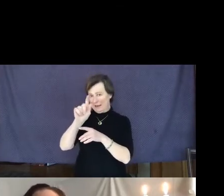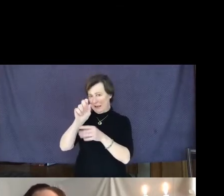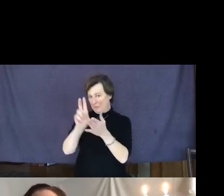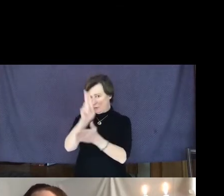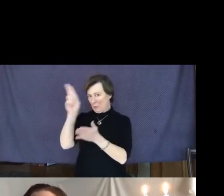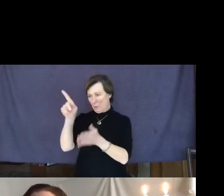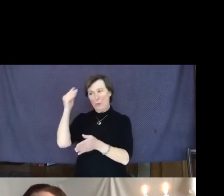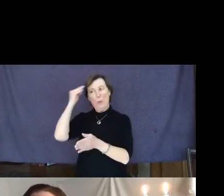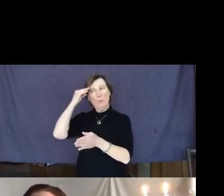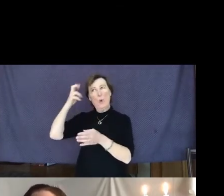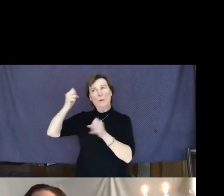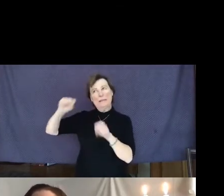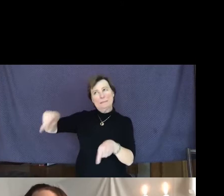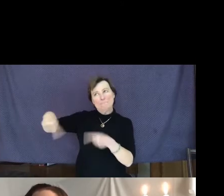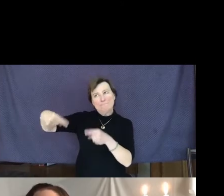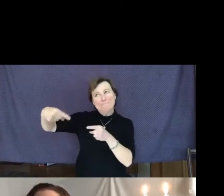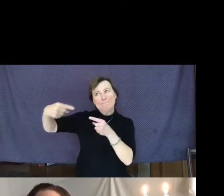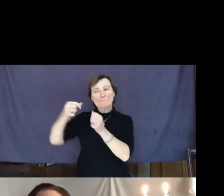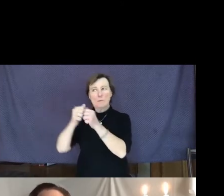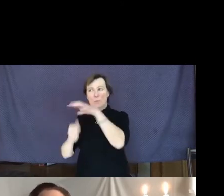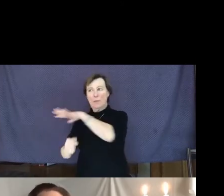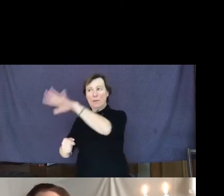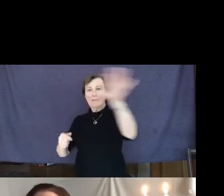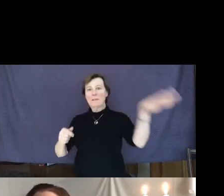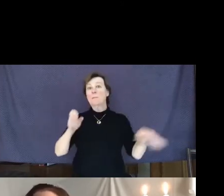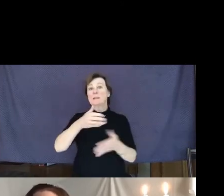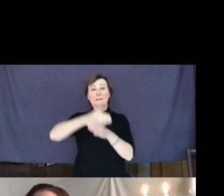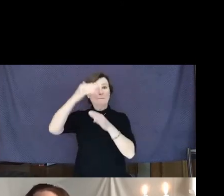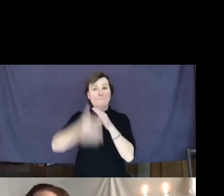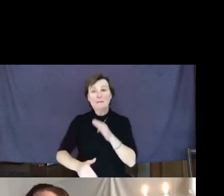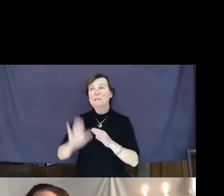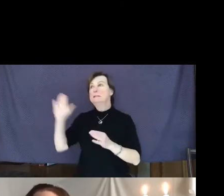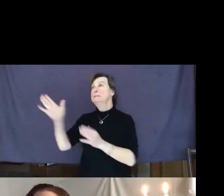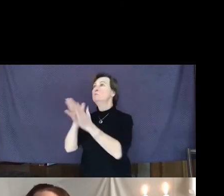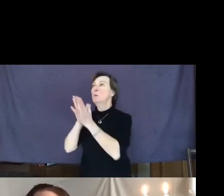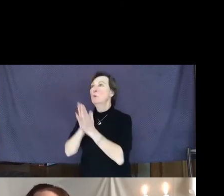his plea with the mob by saying,